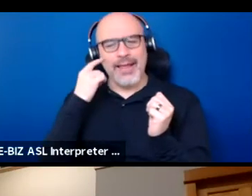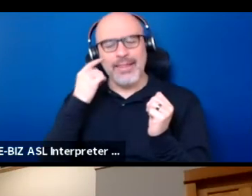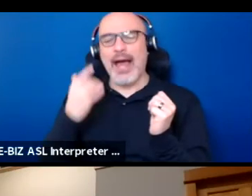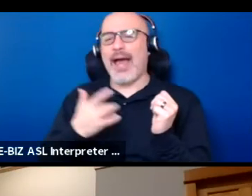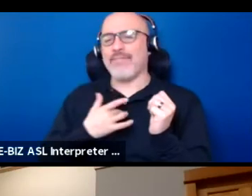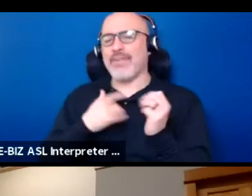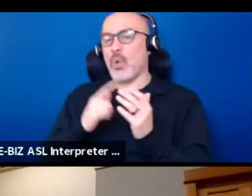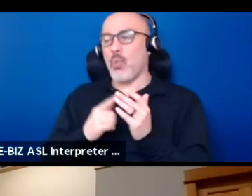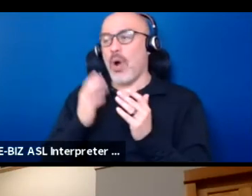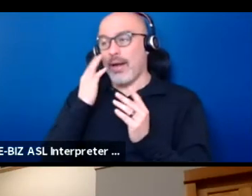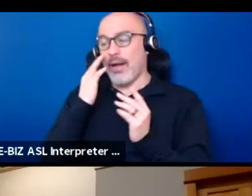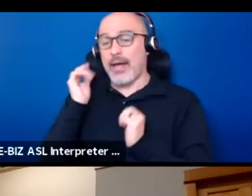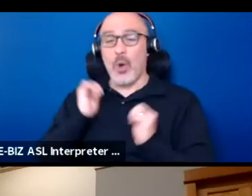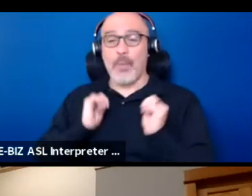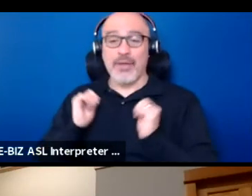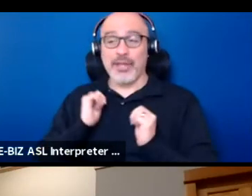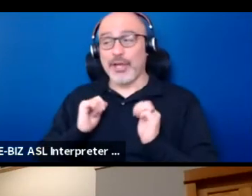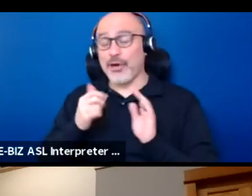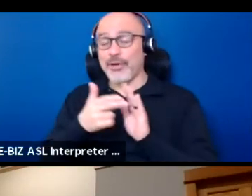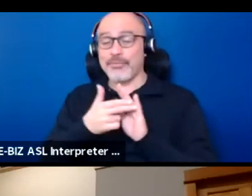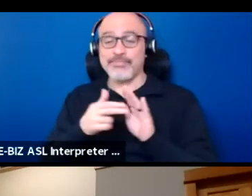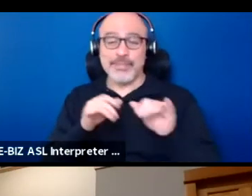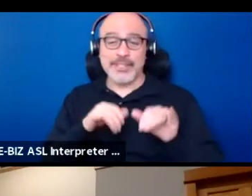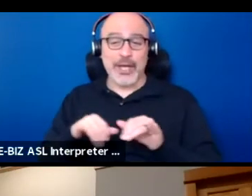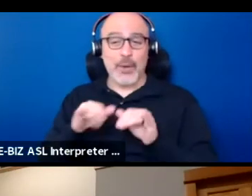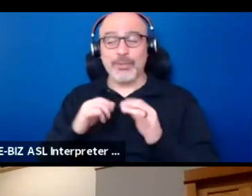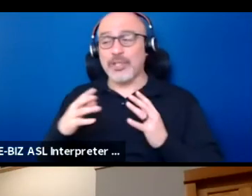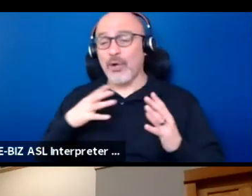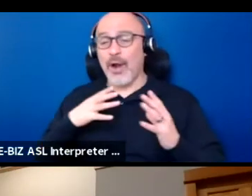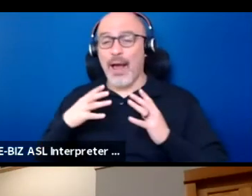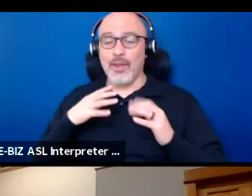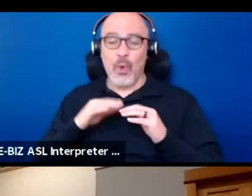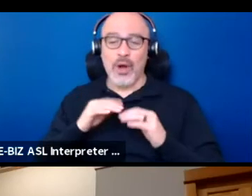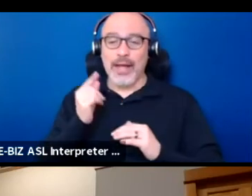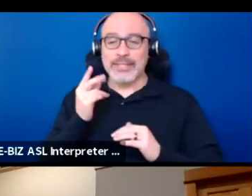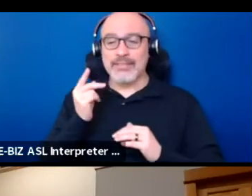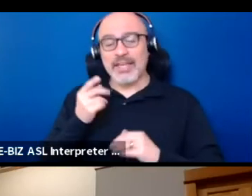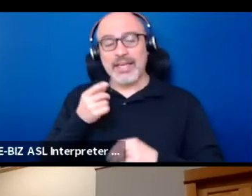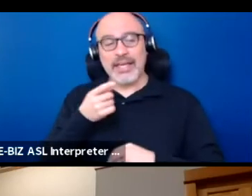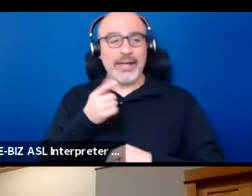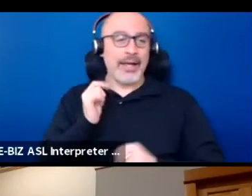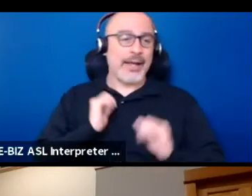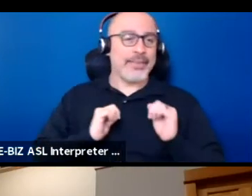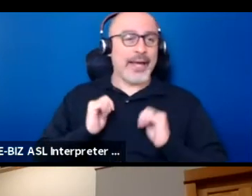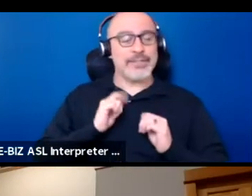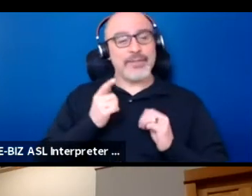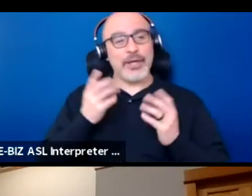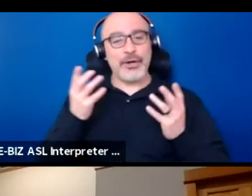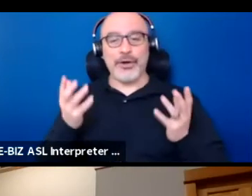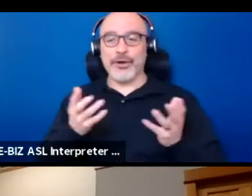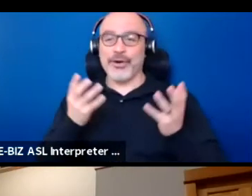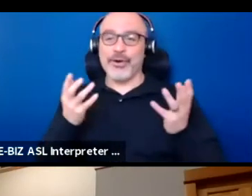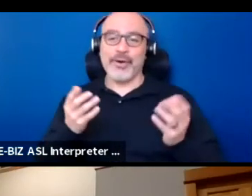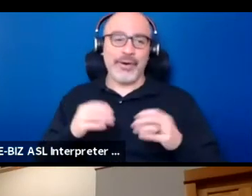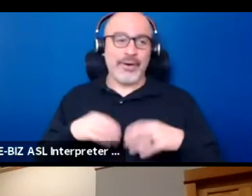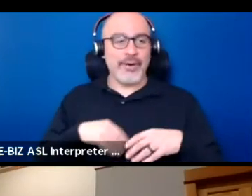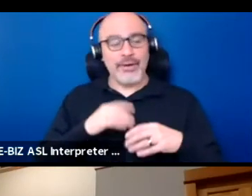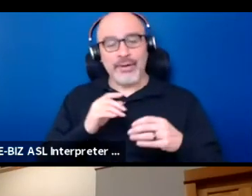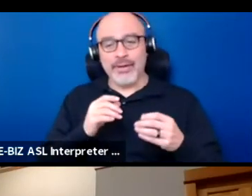is probably the stereotypical thing you see in Hollywood or on television that this is theater and, you know, a lot of backbiting and backstabbing